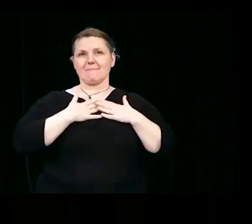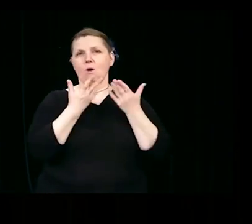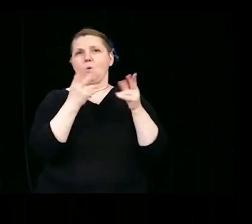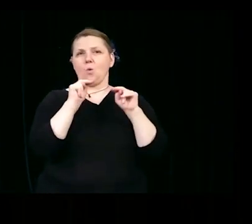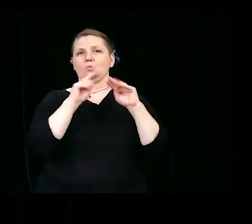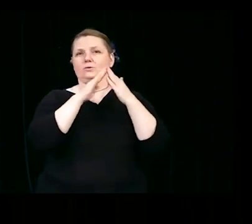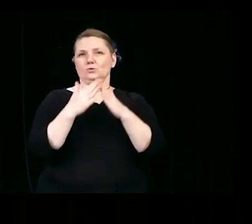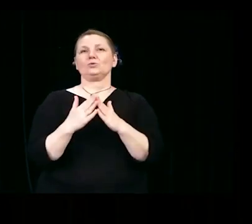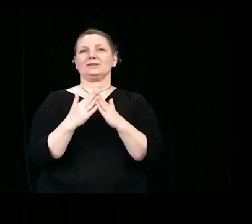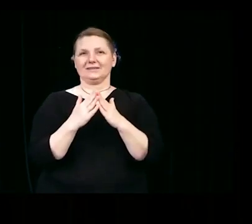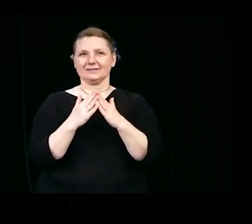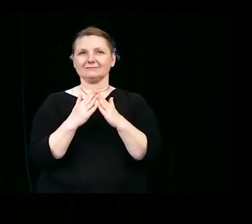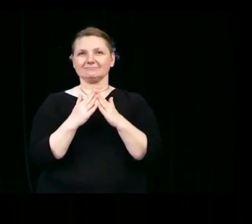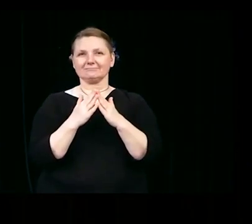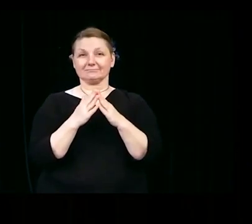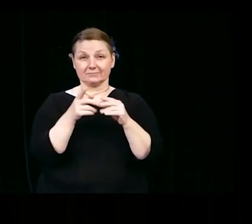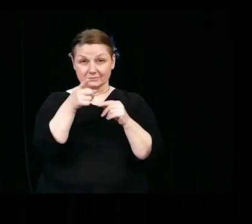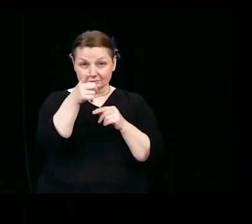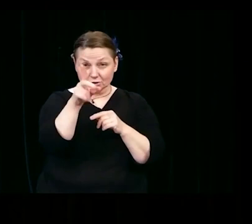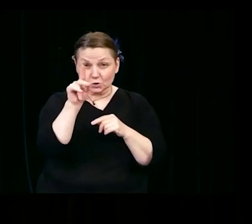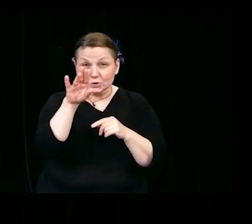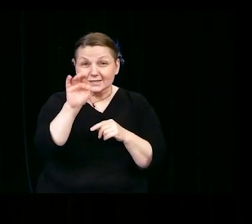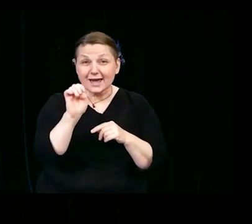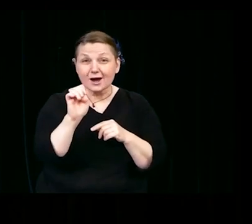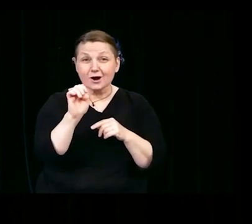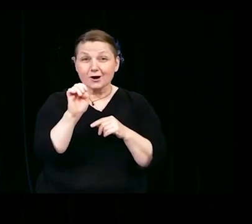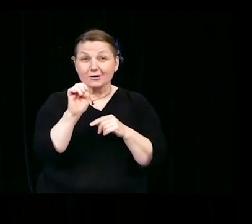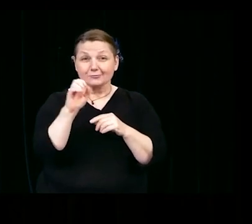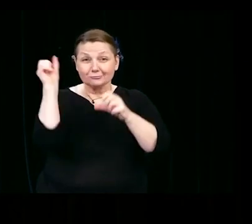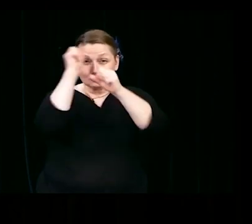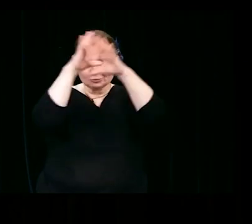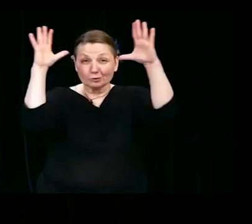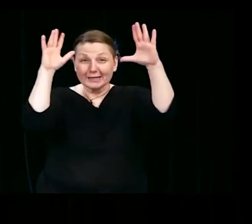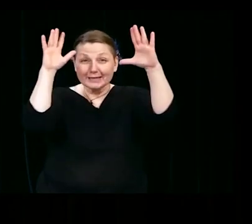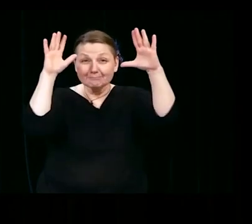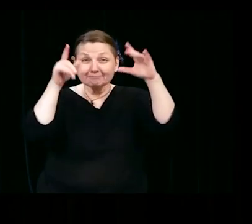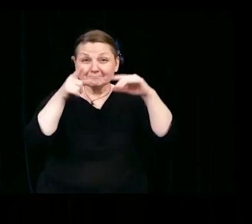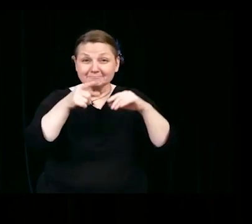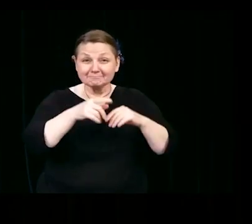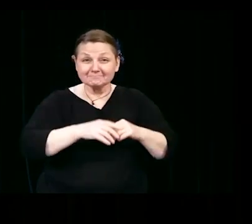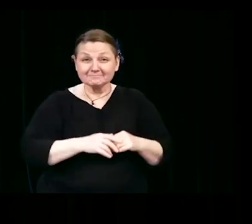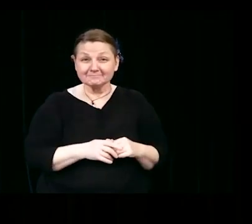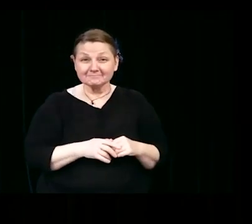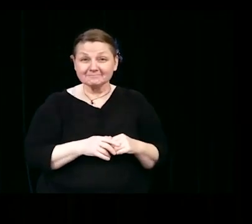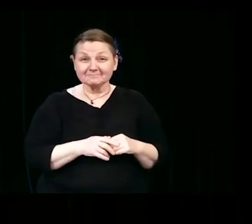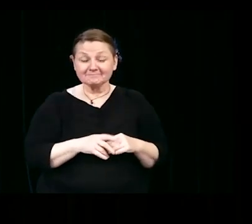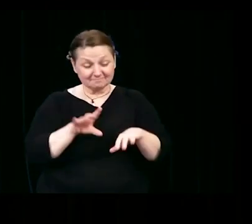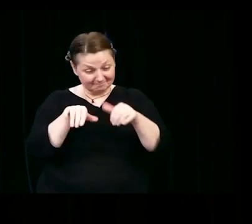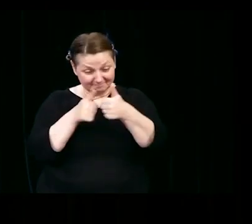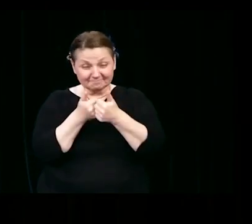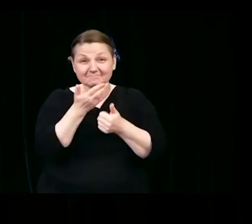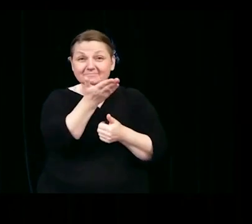¿Te atreves a soñar? Do you dare to dream? Do you dare to envision